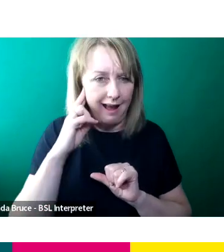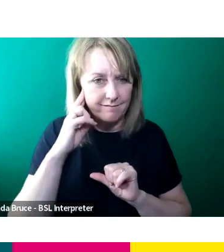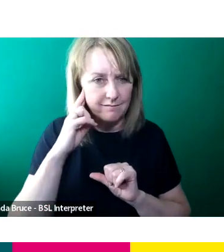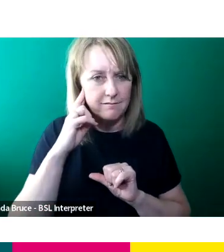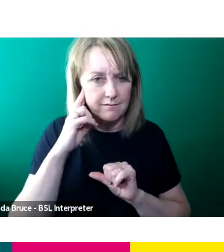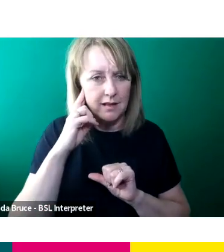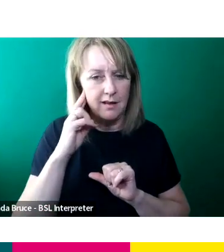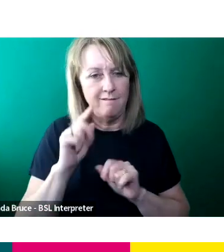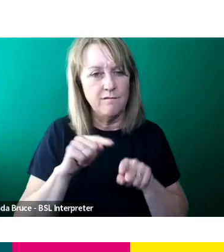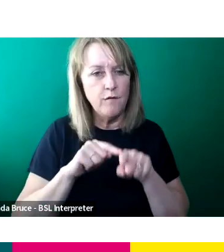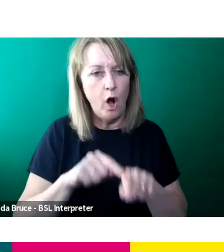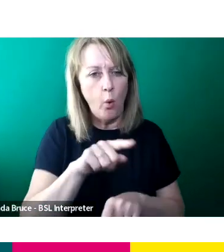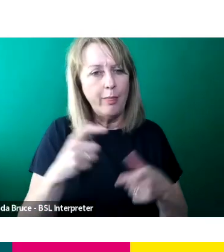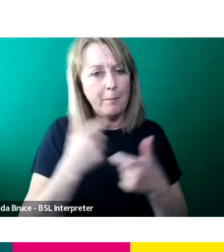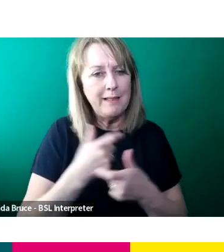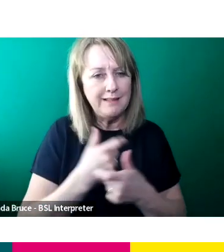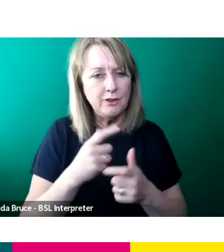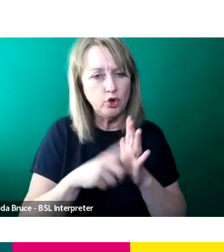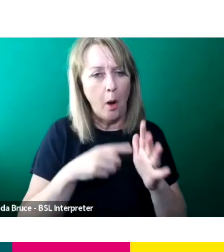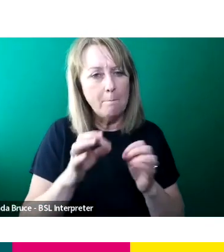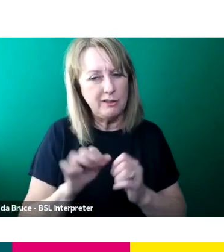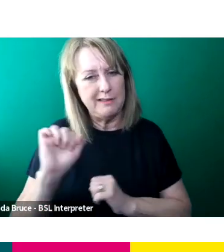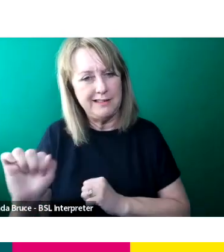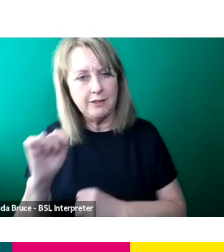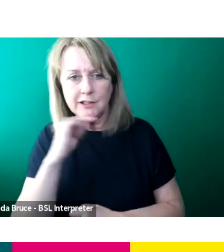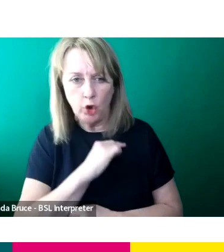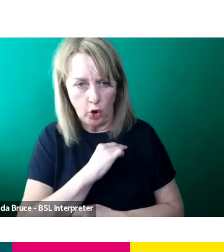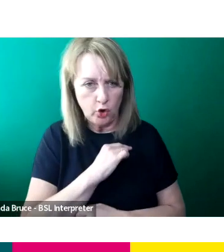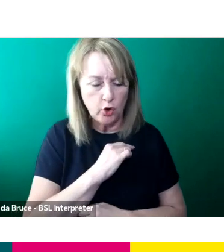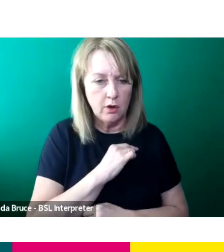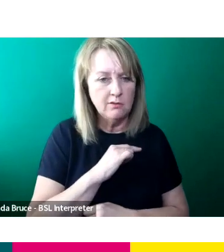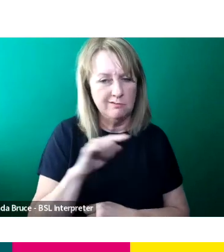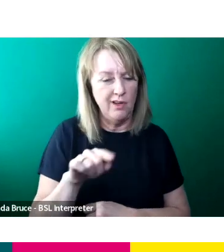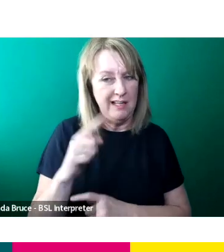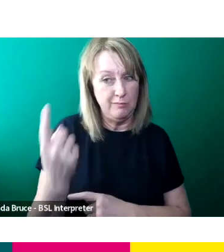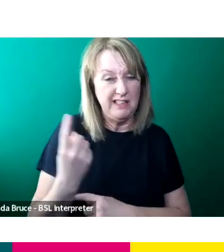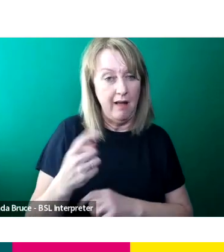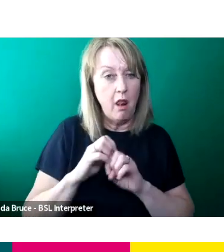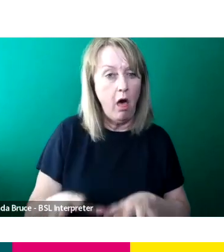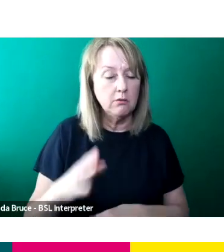of comedian John Bishop and his son who lost most of his hearing at the age of 15 and their